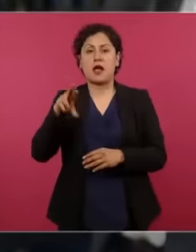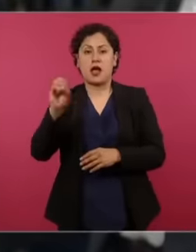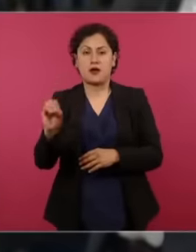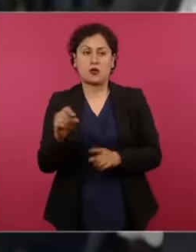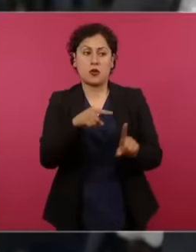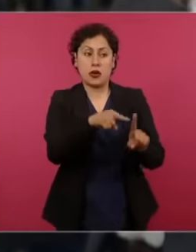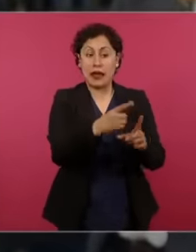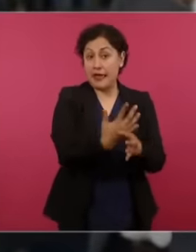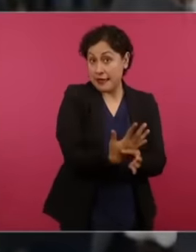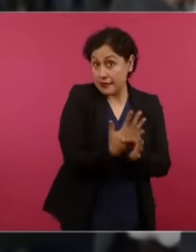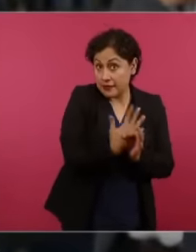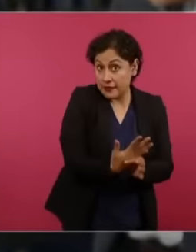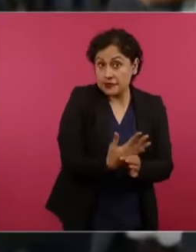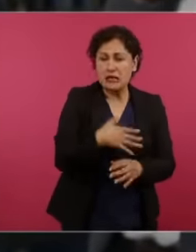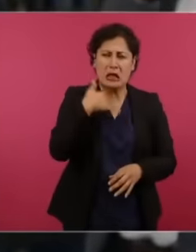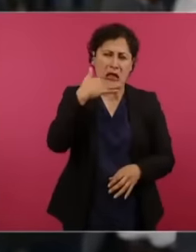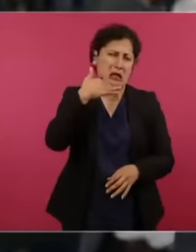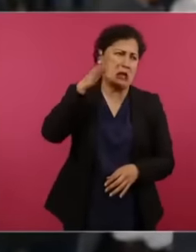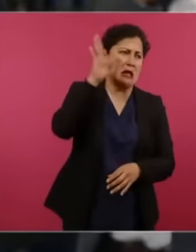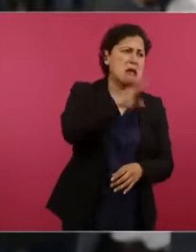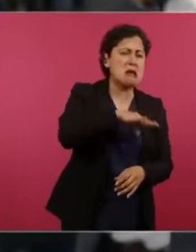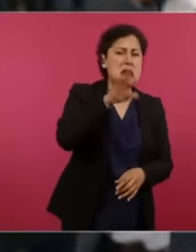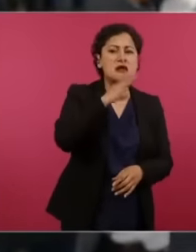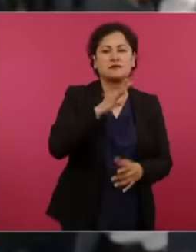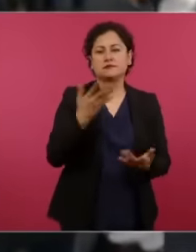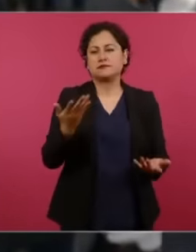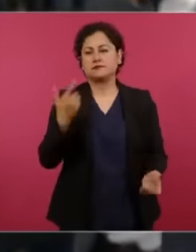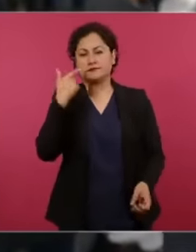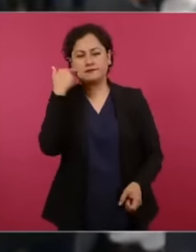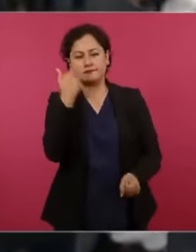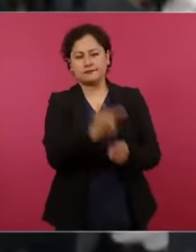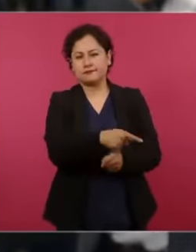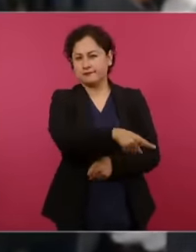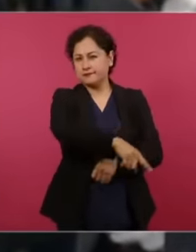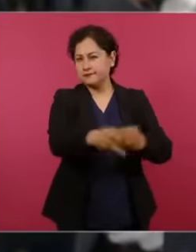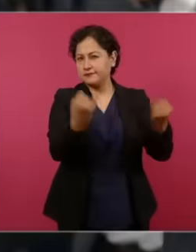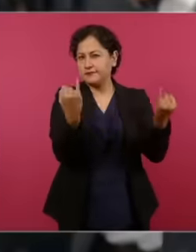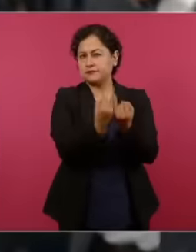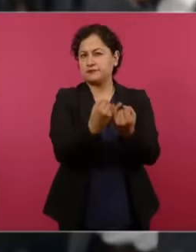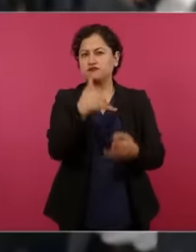but We already see that she also commits acts of corruption and at least the evidence and everything that